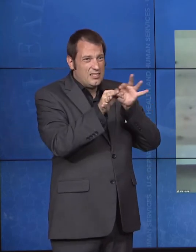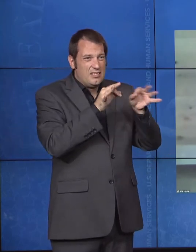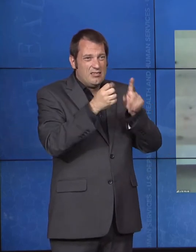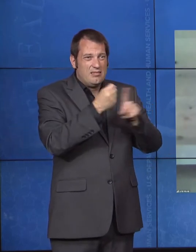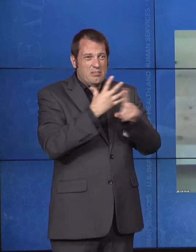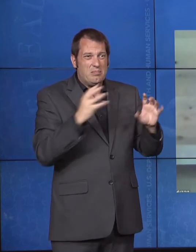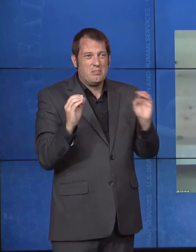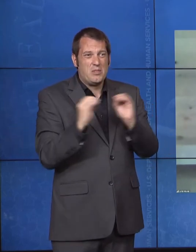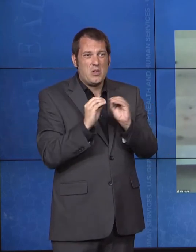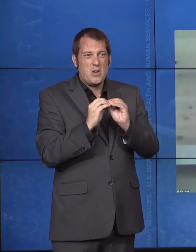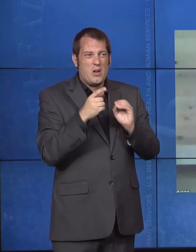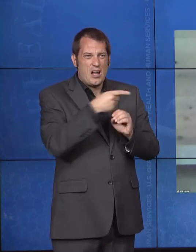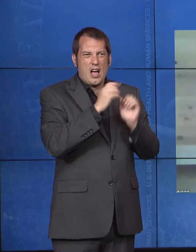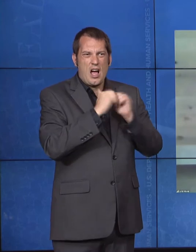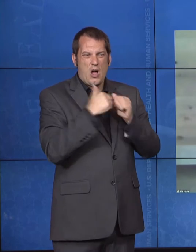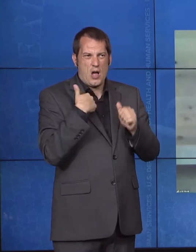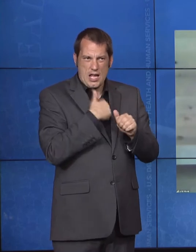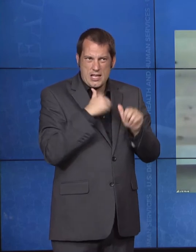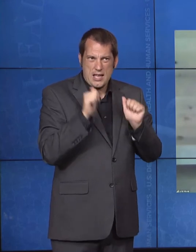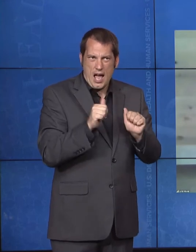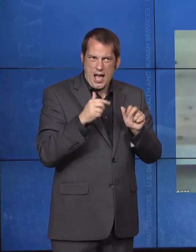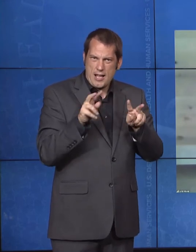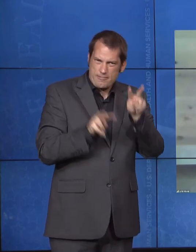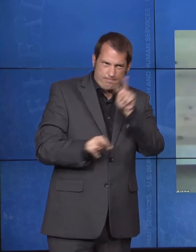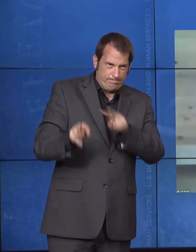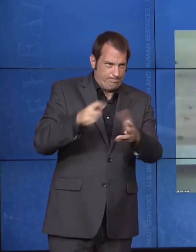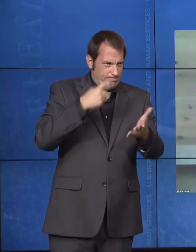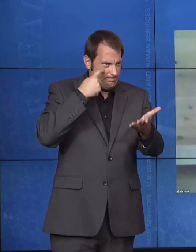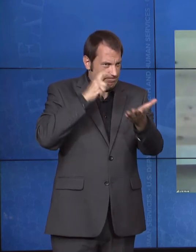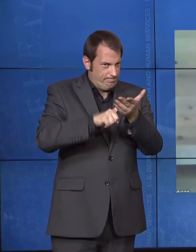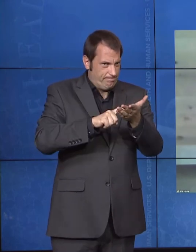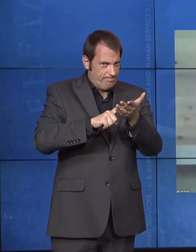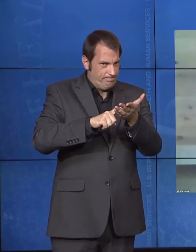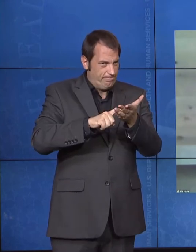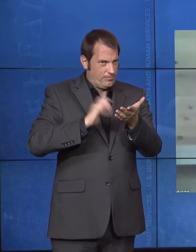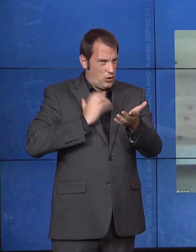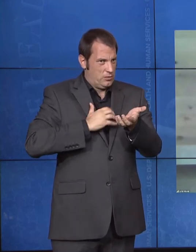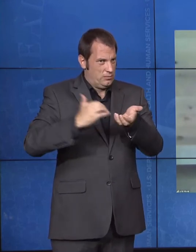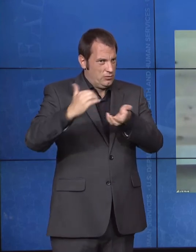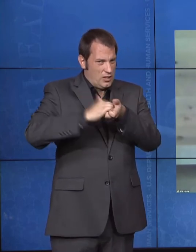partnerships to address some of those serious concerns among people with disabilities?